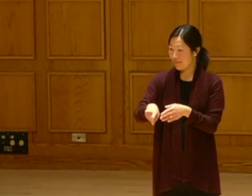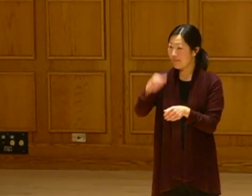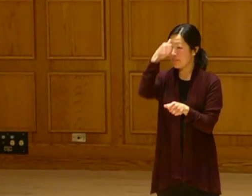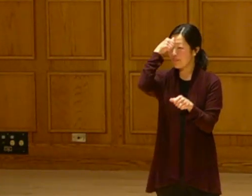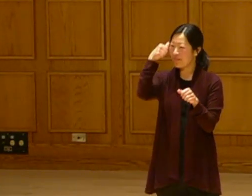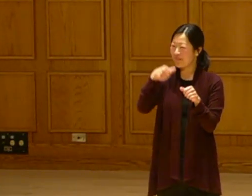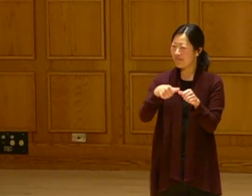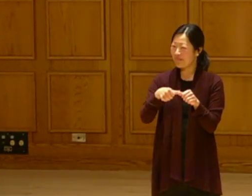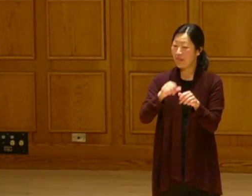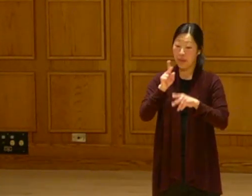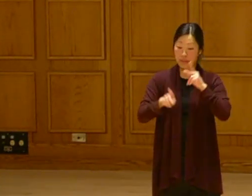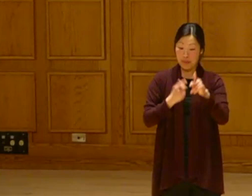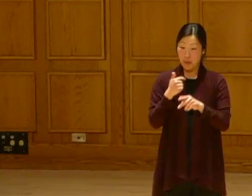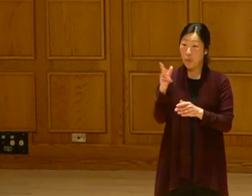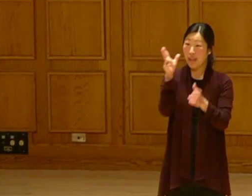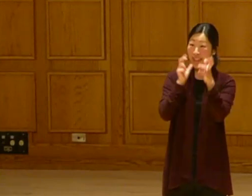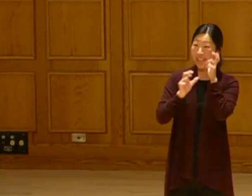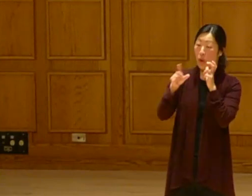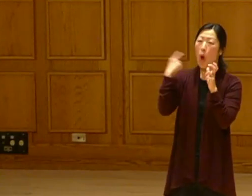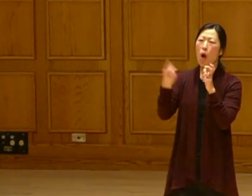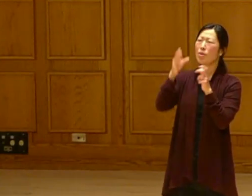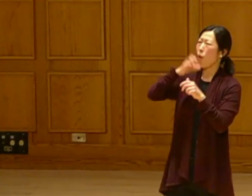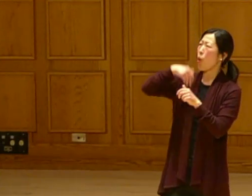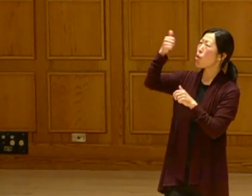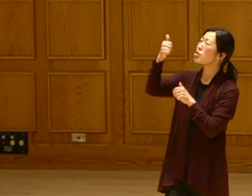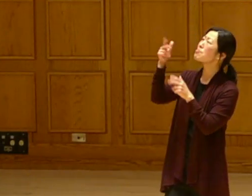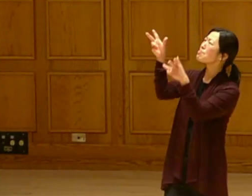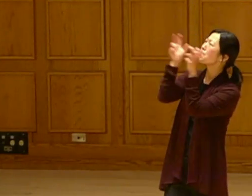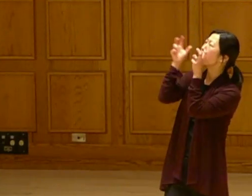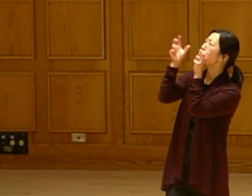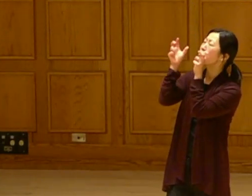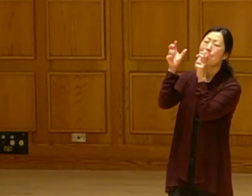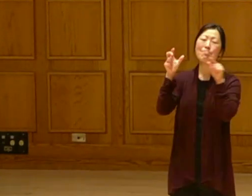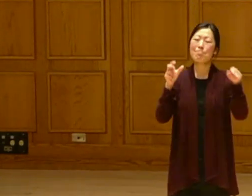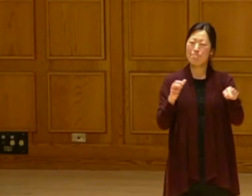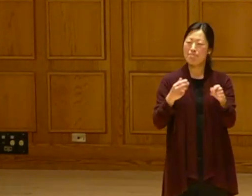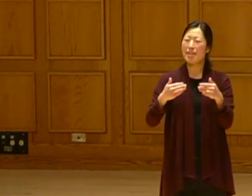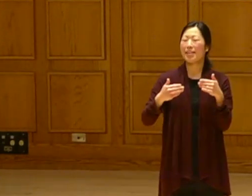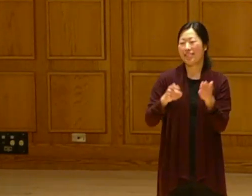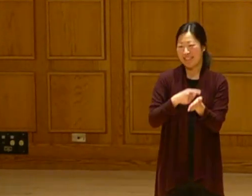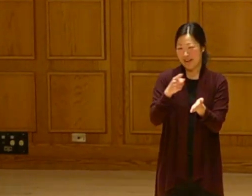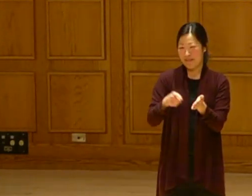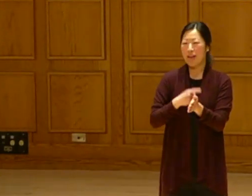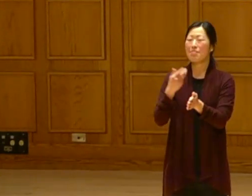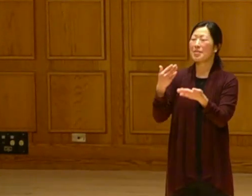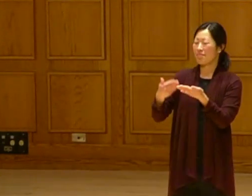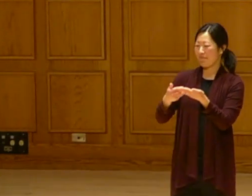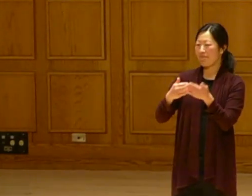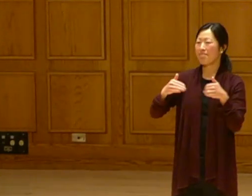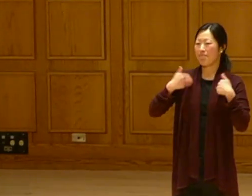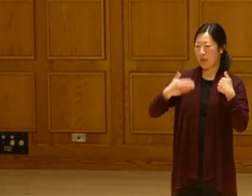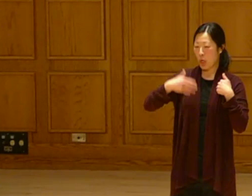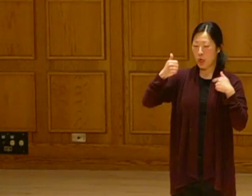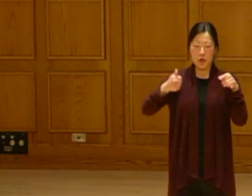Sometimes we just need to remember that the people that we listen to are not always older than us. Sometimes they are the ones coming right behind us.